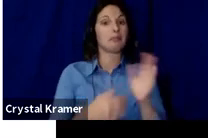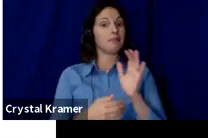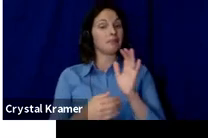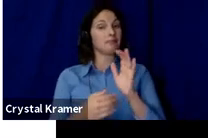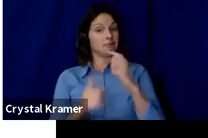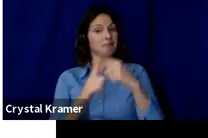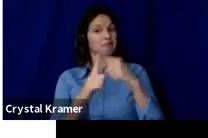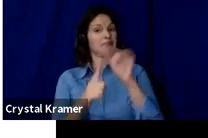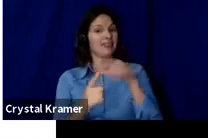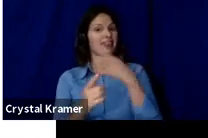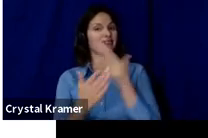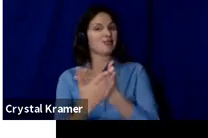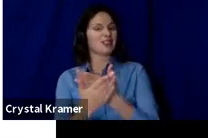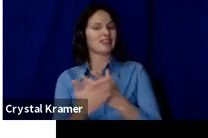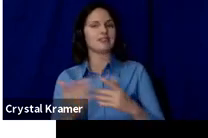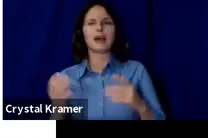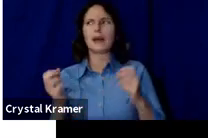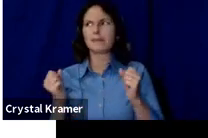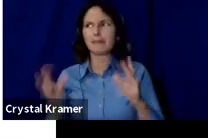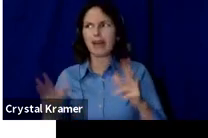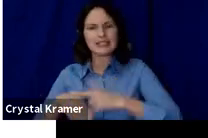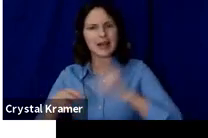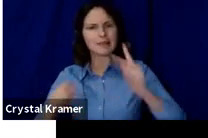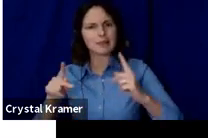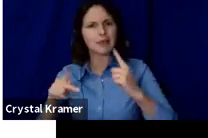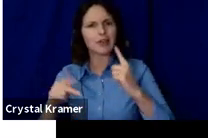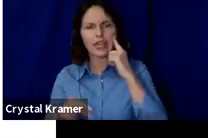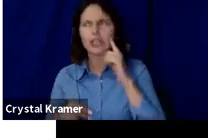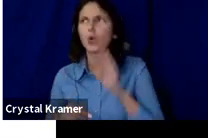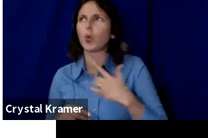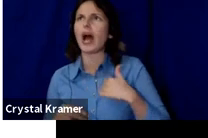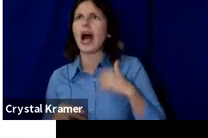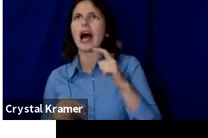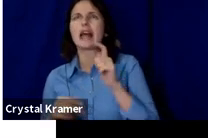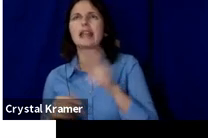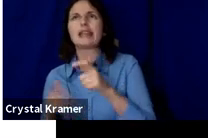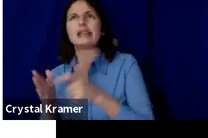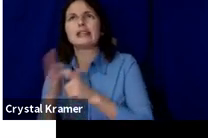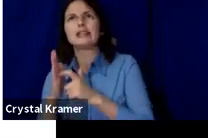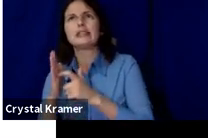Frequently people think, I need to raise X amount of dollars to be able to buy the space,